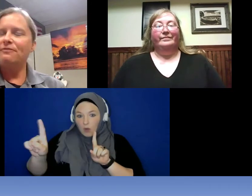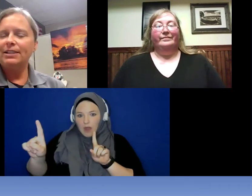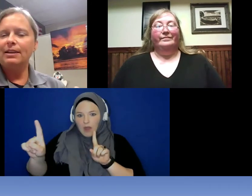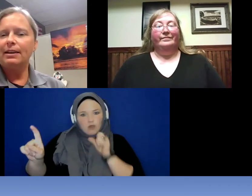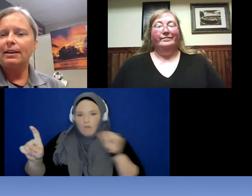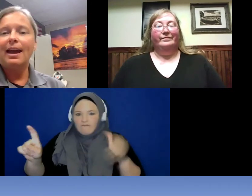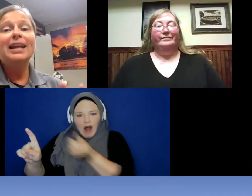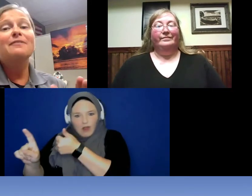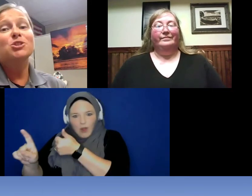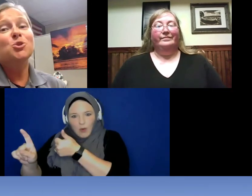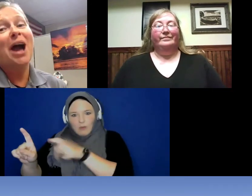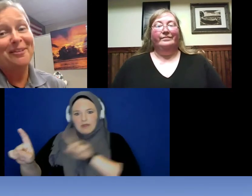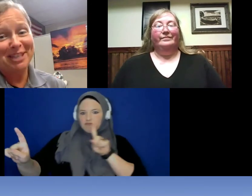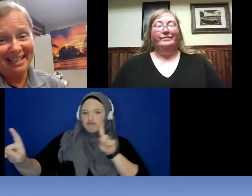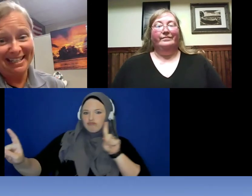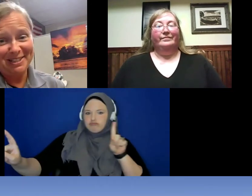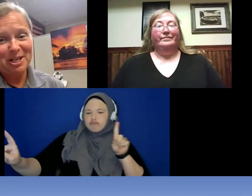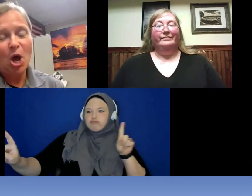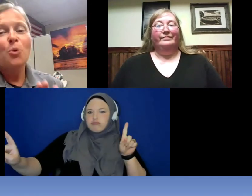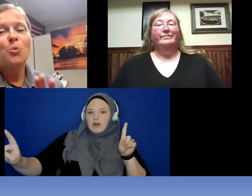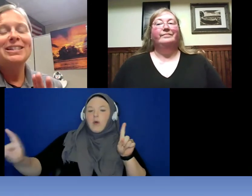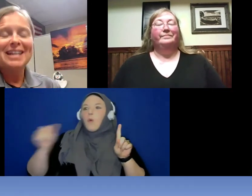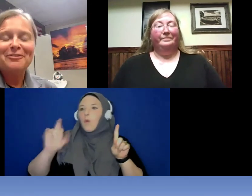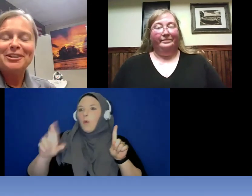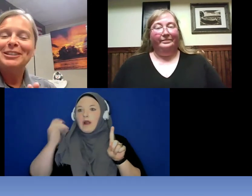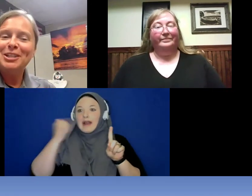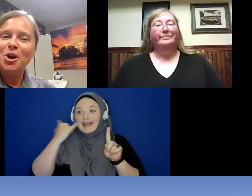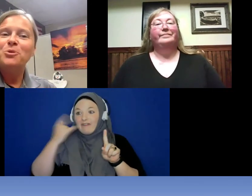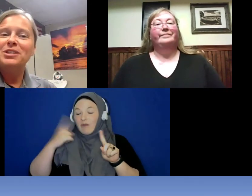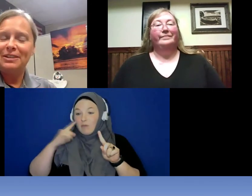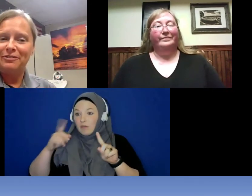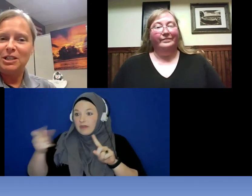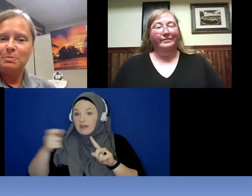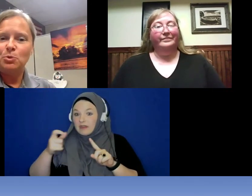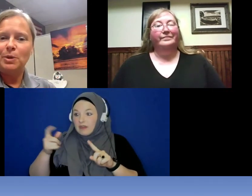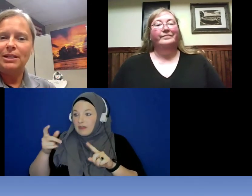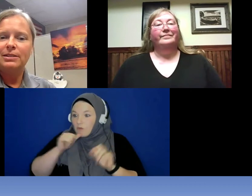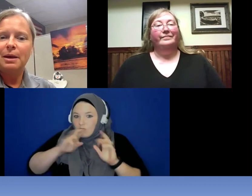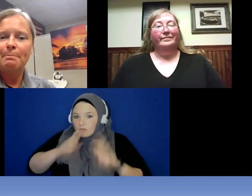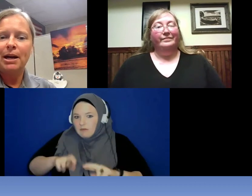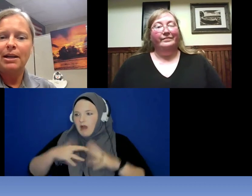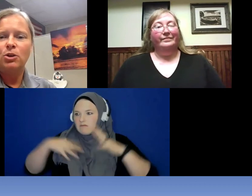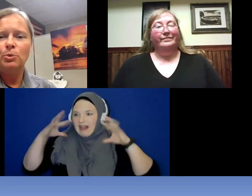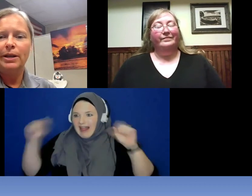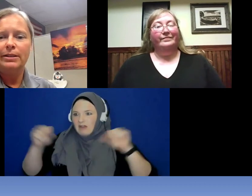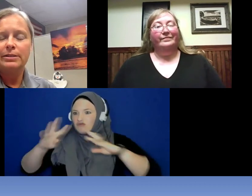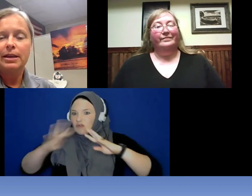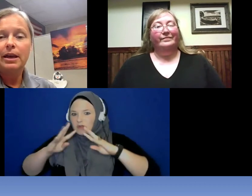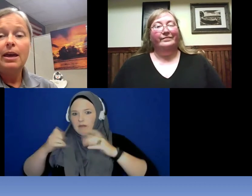feel like any of us who have kids we definitely know the difference between somebody who is